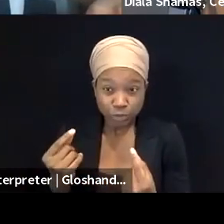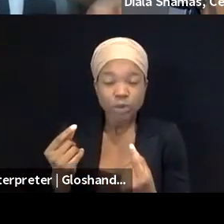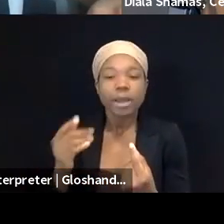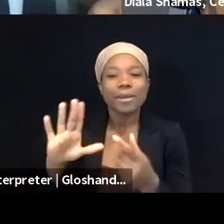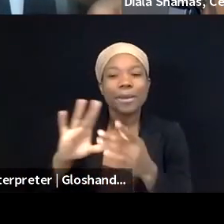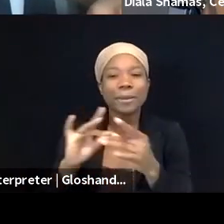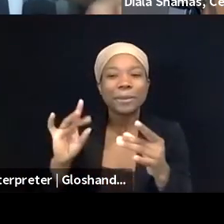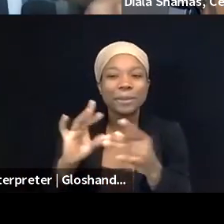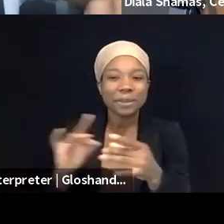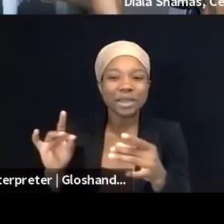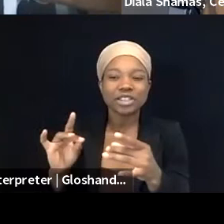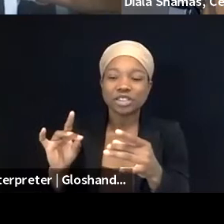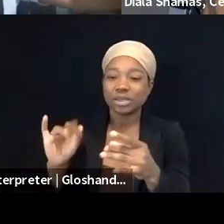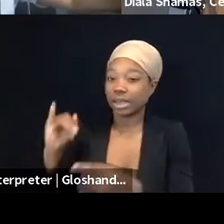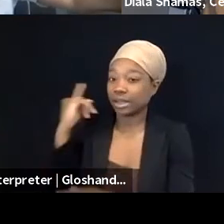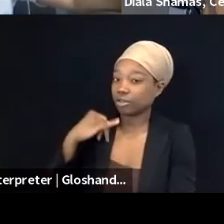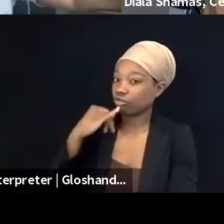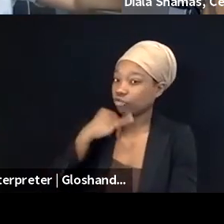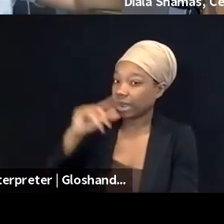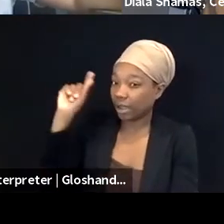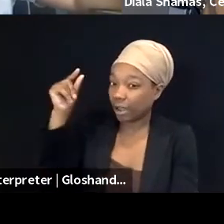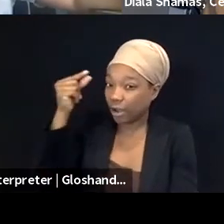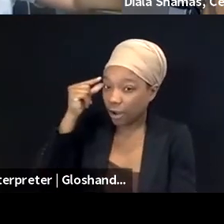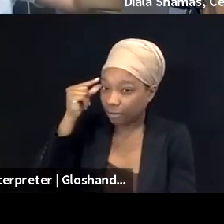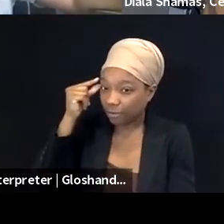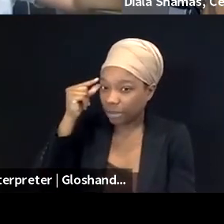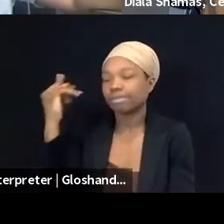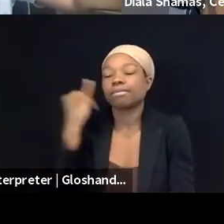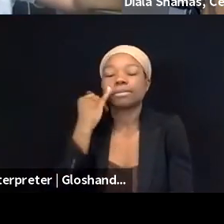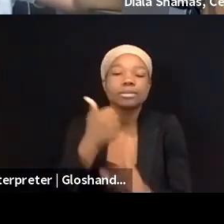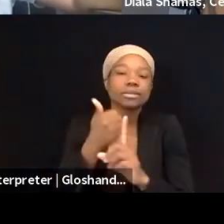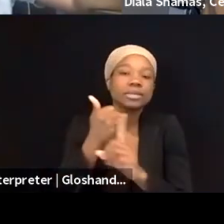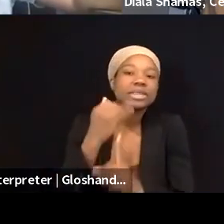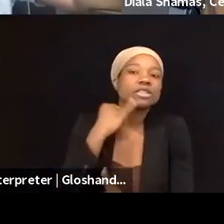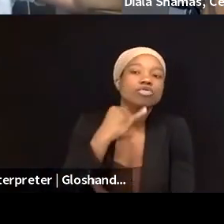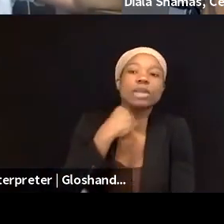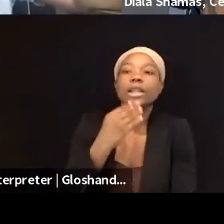is sending is that if you are an Israeli Jewish, you are allowed to recite as much as you want,